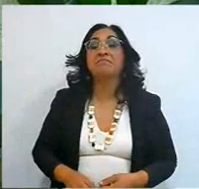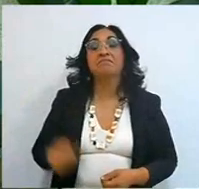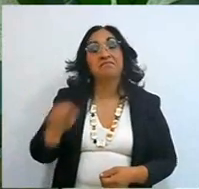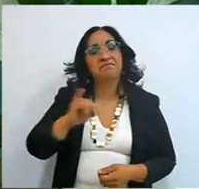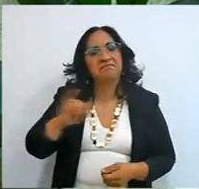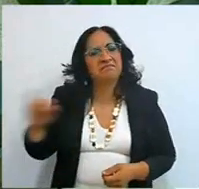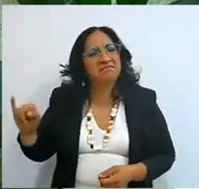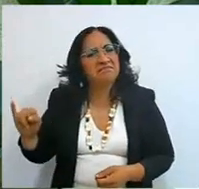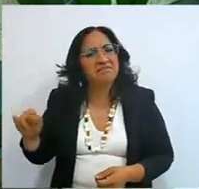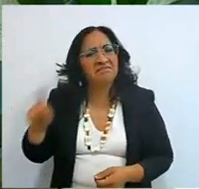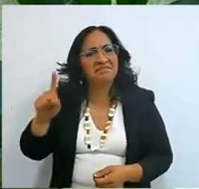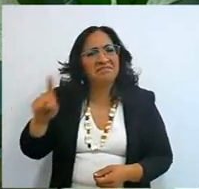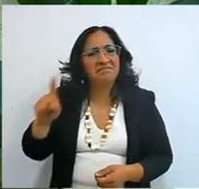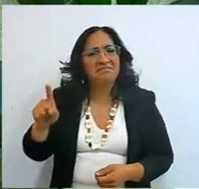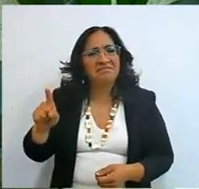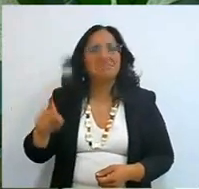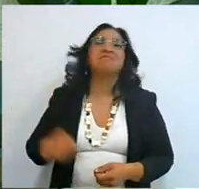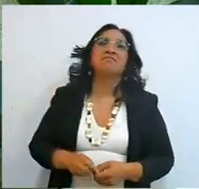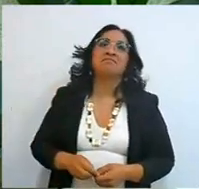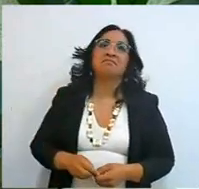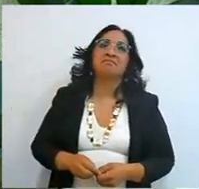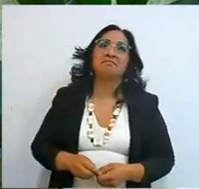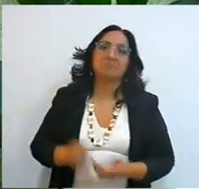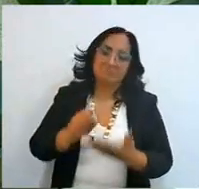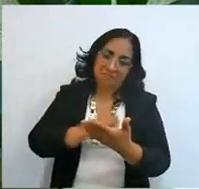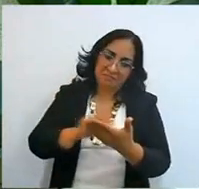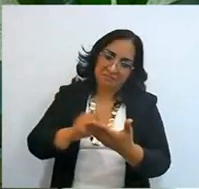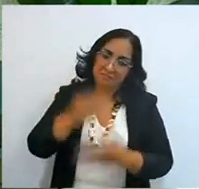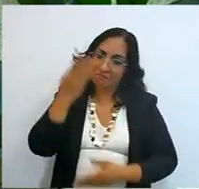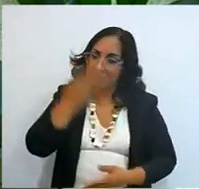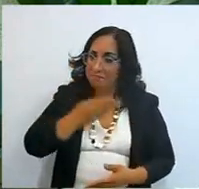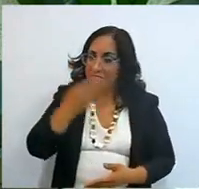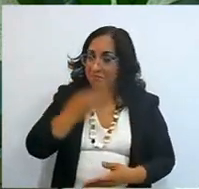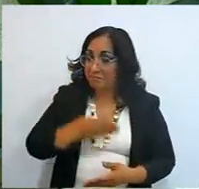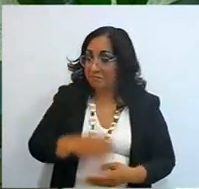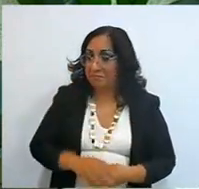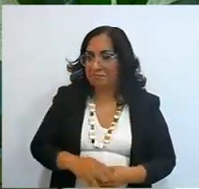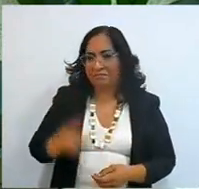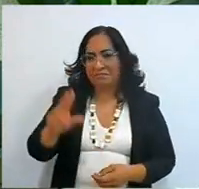What does it mean? you are feeding yourself with the Word, and you do not know, but you already bring it here,